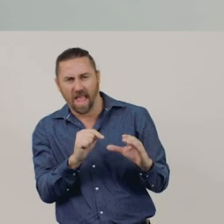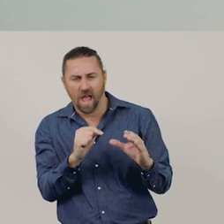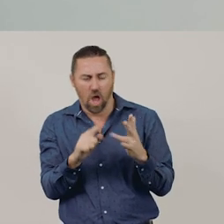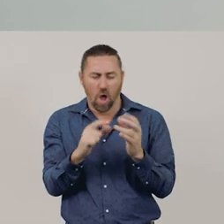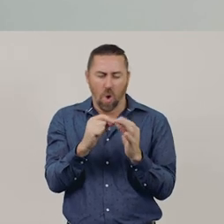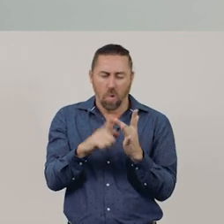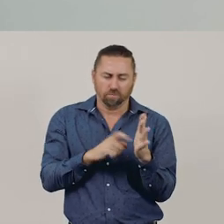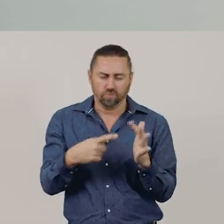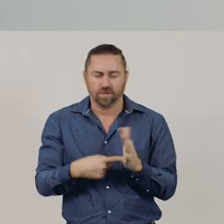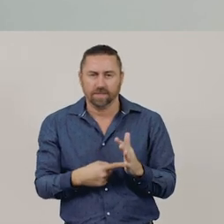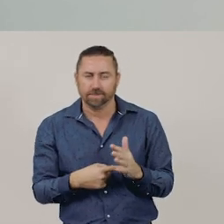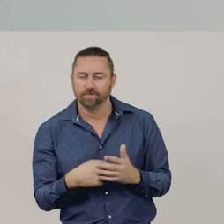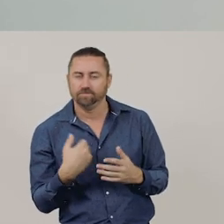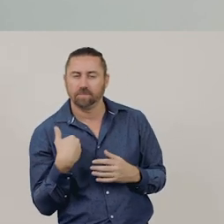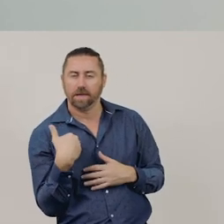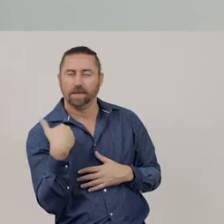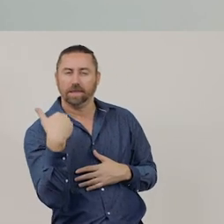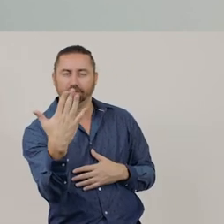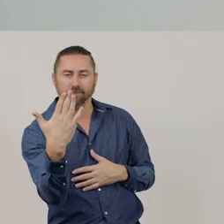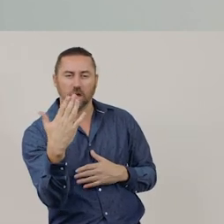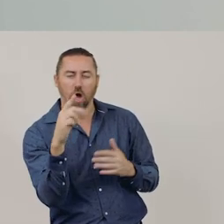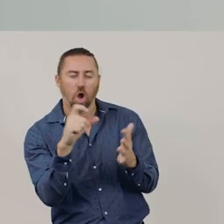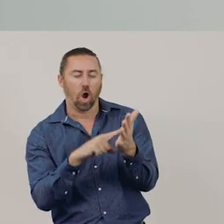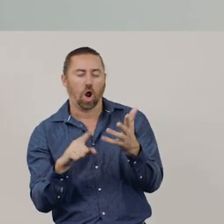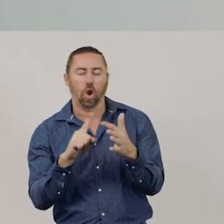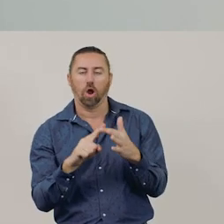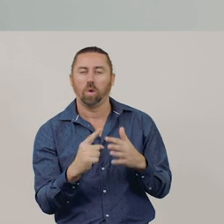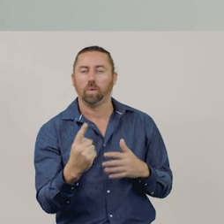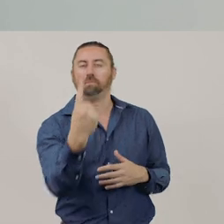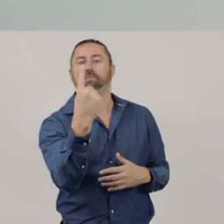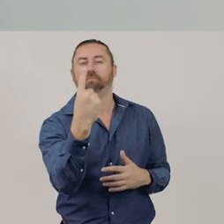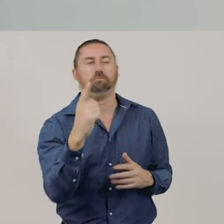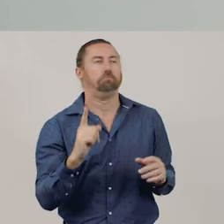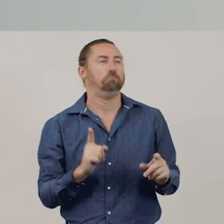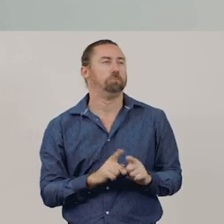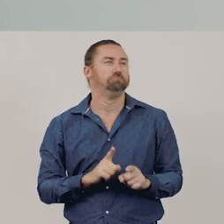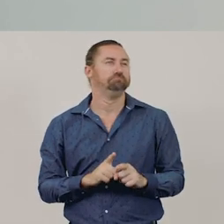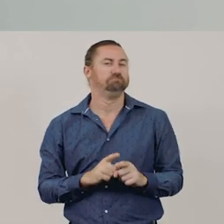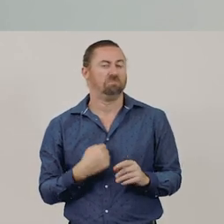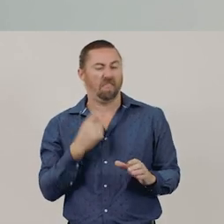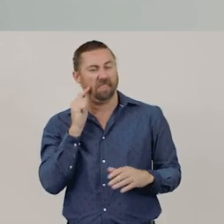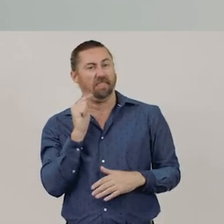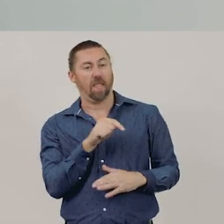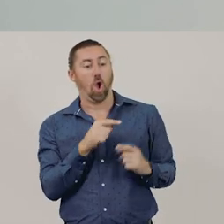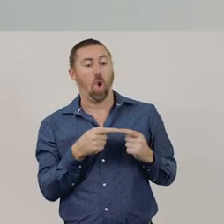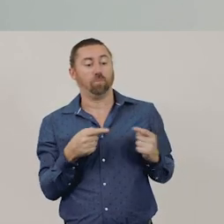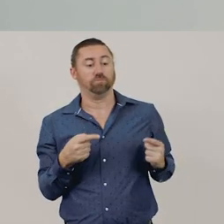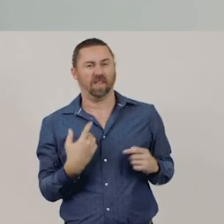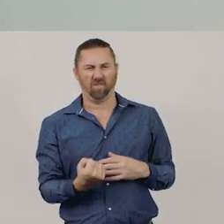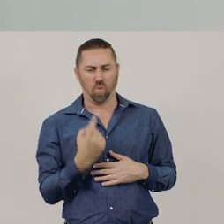You could give them one feature of an object as a clue such as, “I'm thinking of an object that only has one surface,”